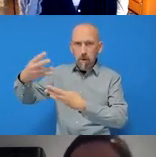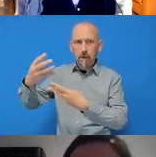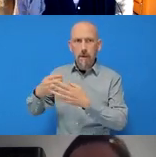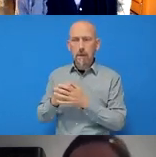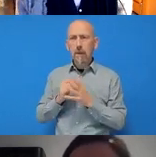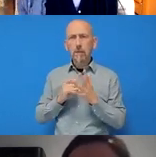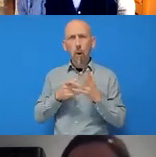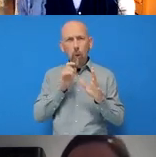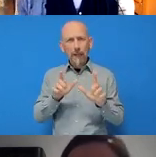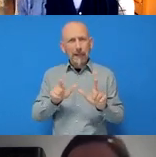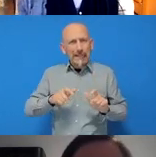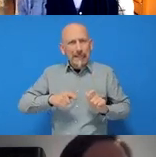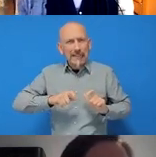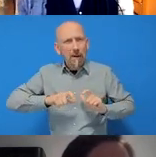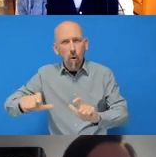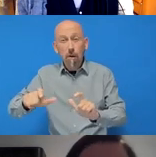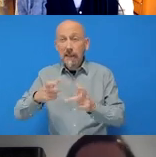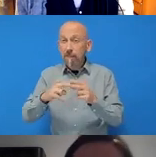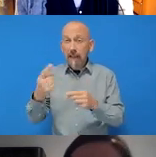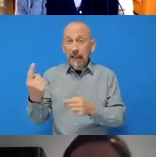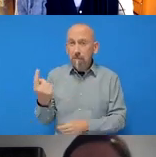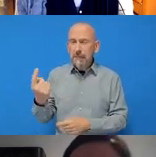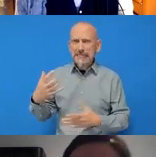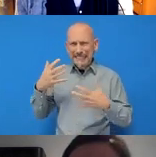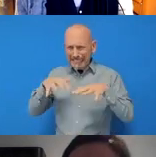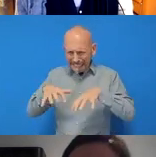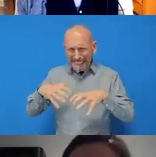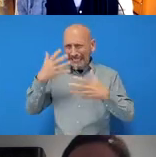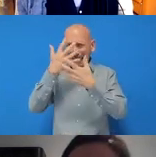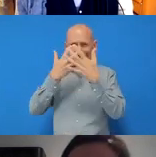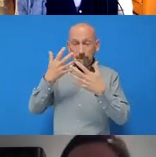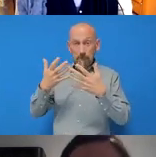ase anybody is desperately typing away with a question for you.